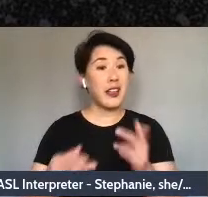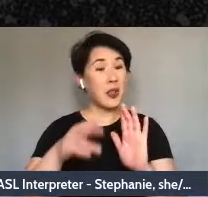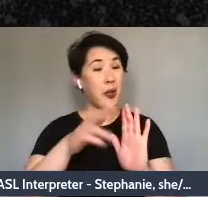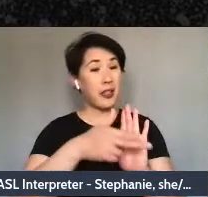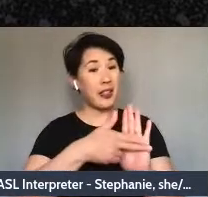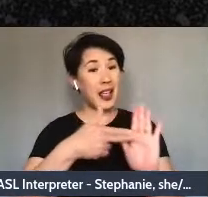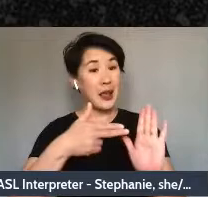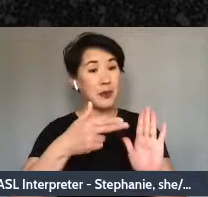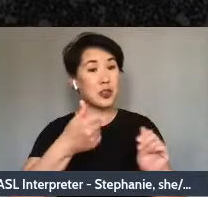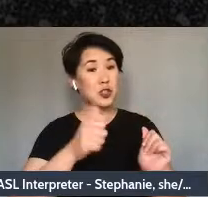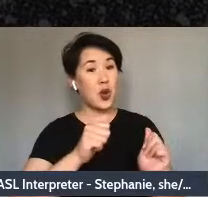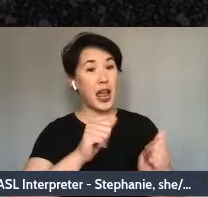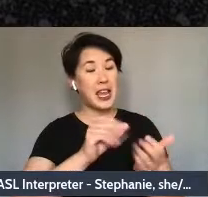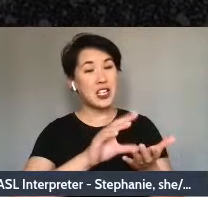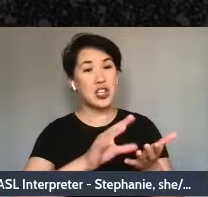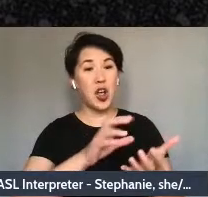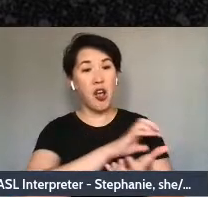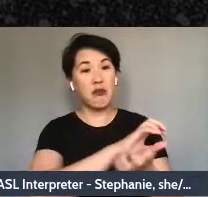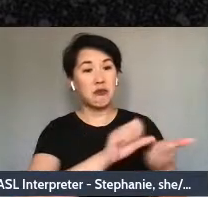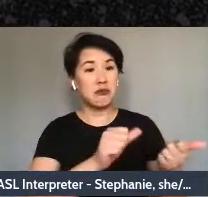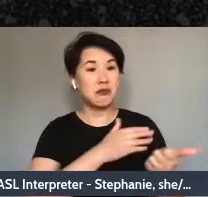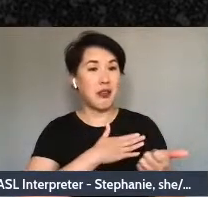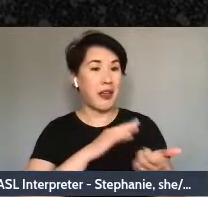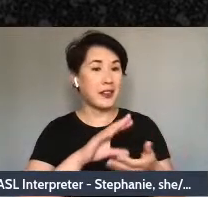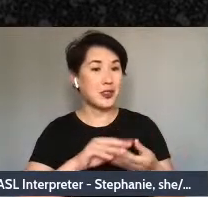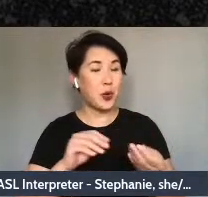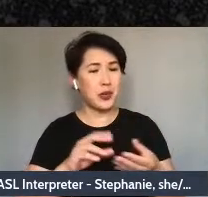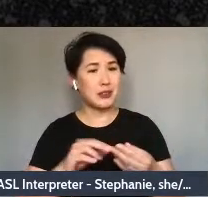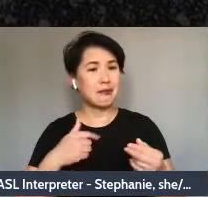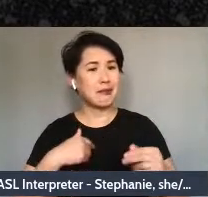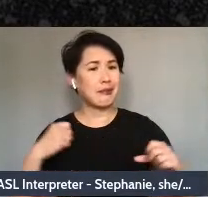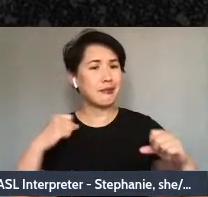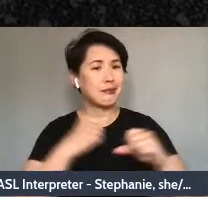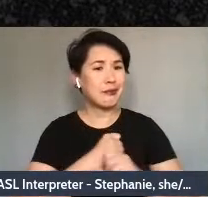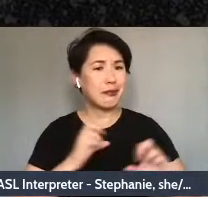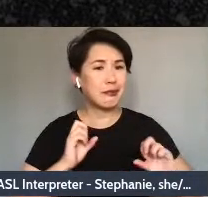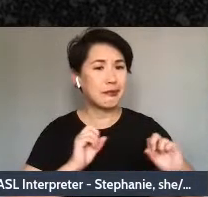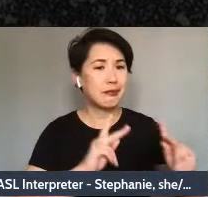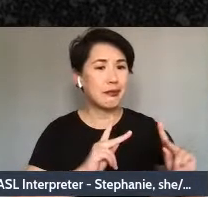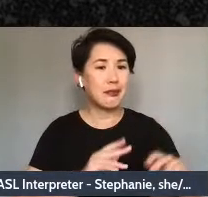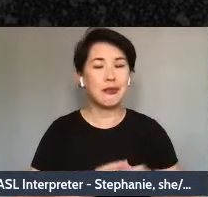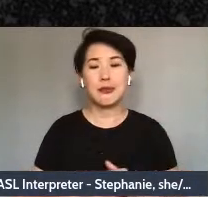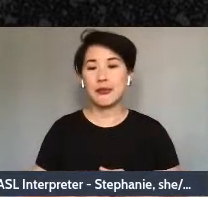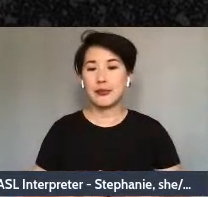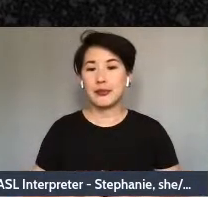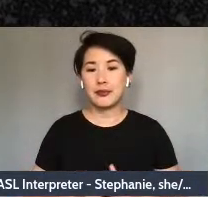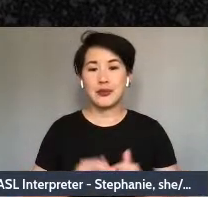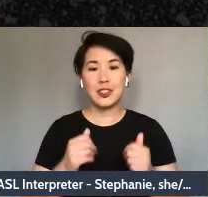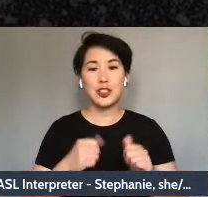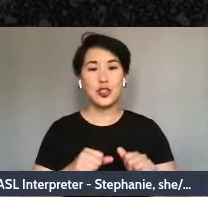my story and fighting back trying to reclaim the weird and strange